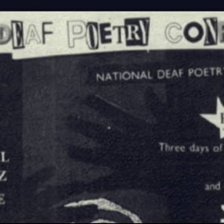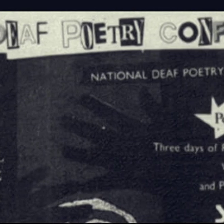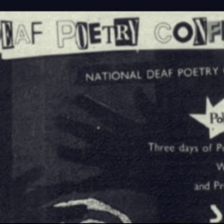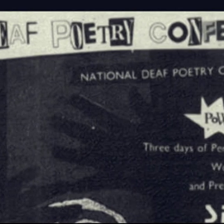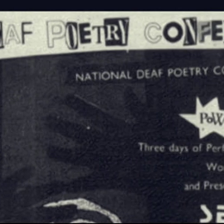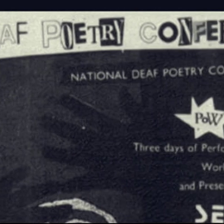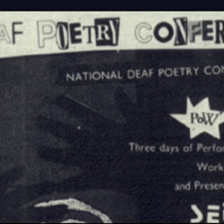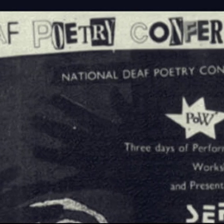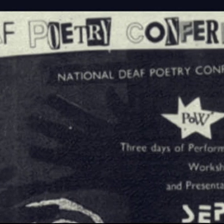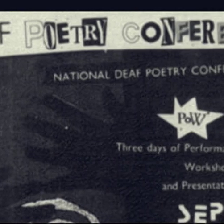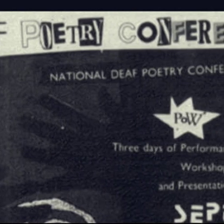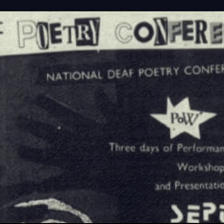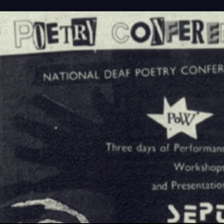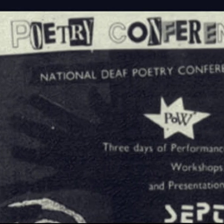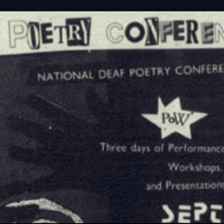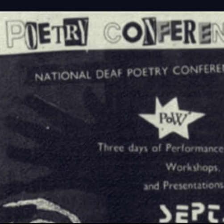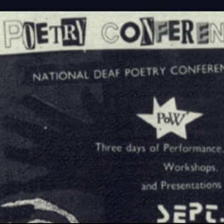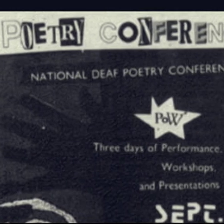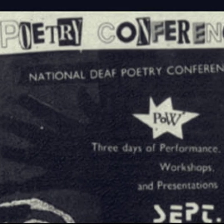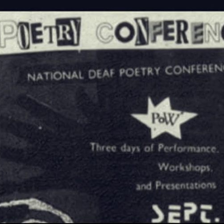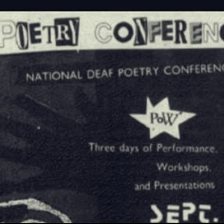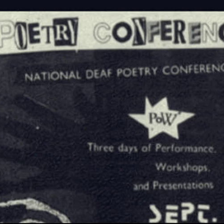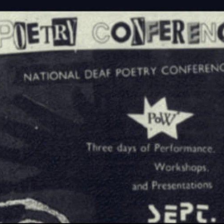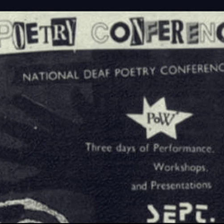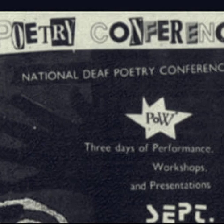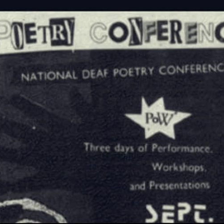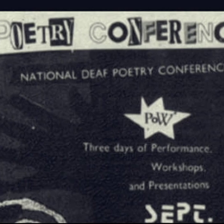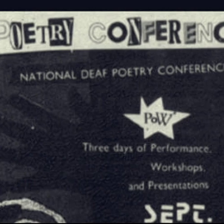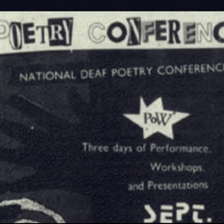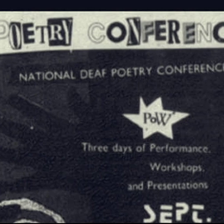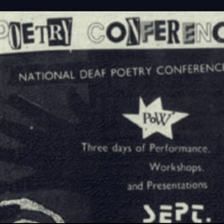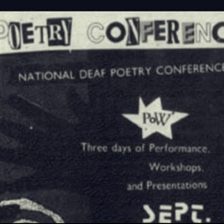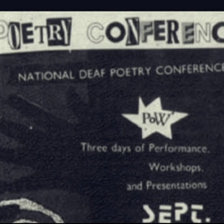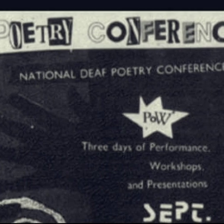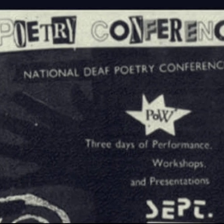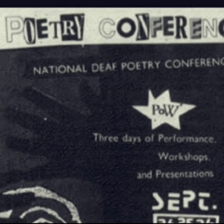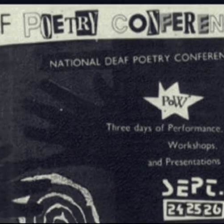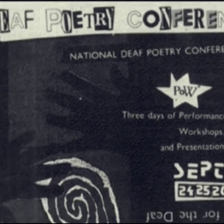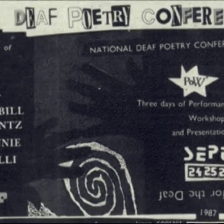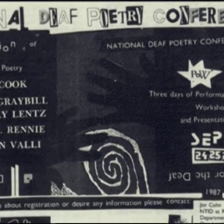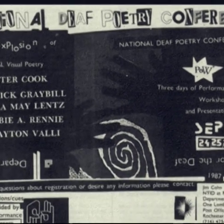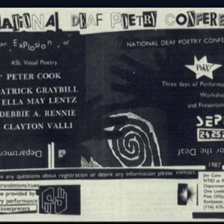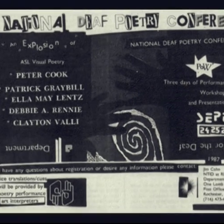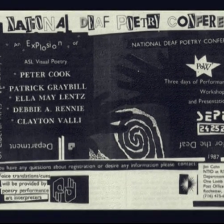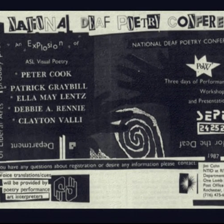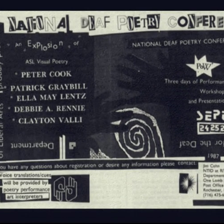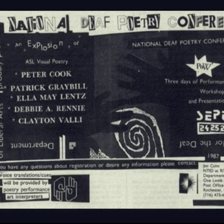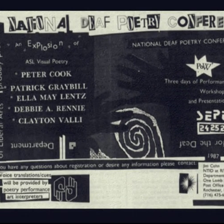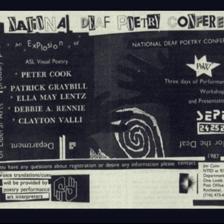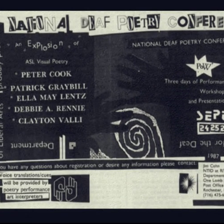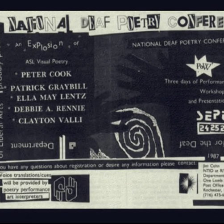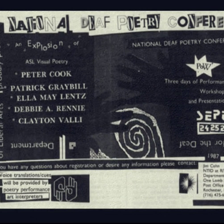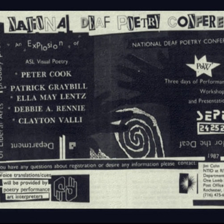that would allow us to try and pull off a National Poetry Conference.